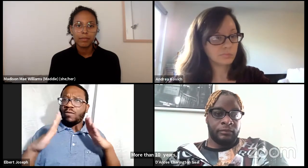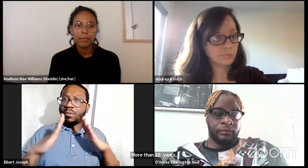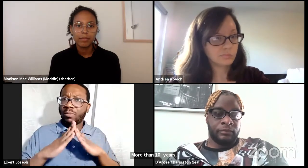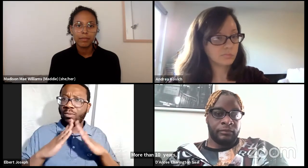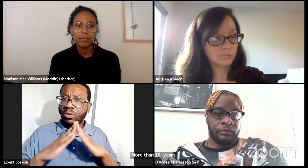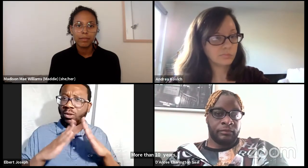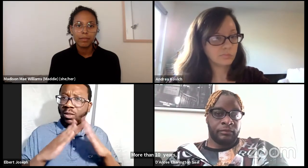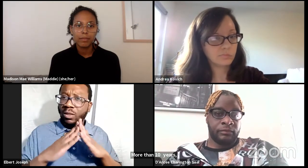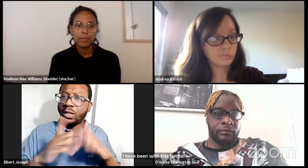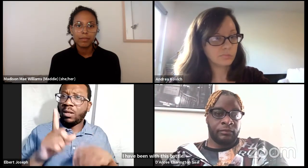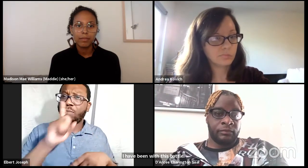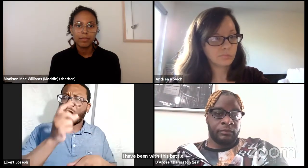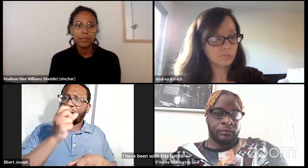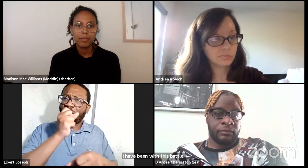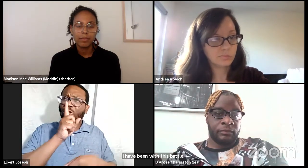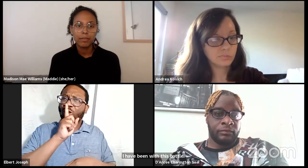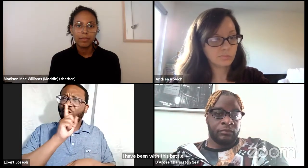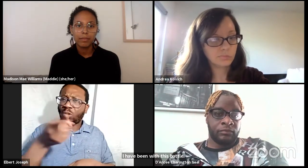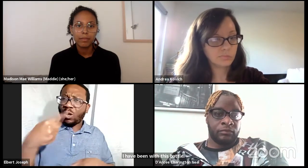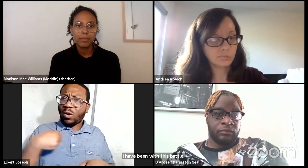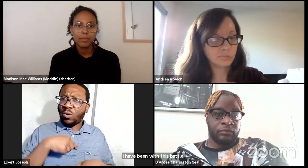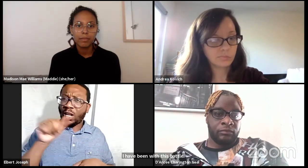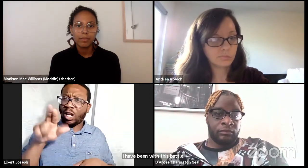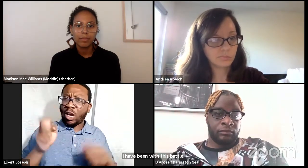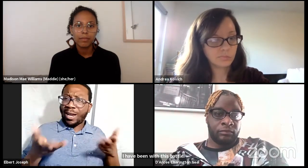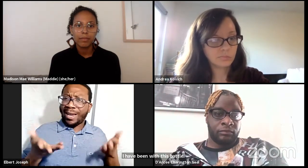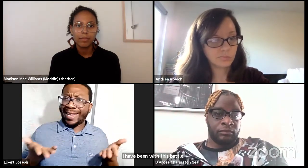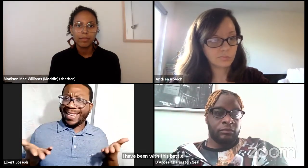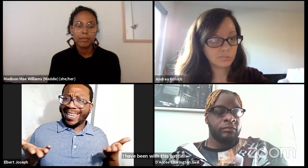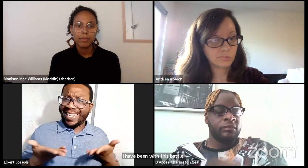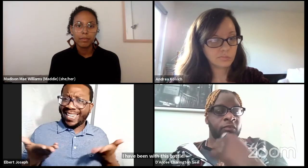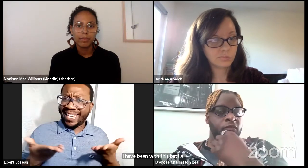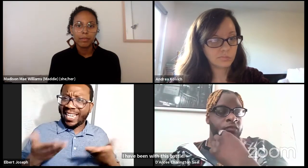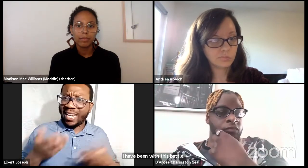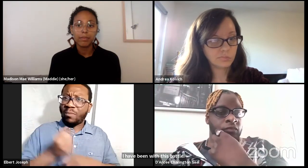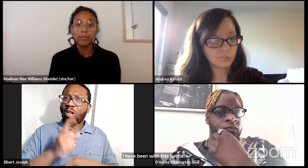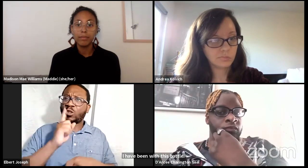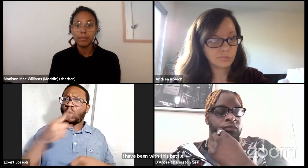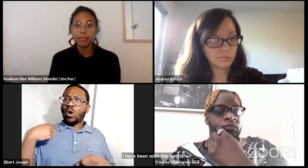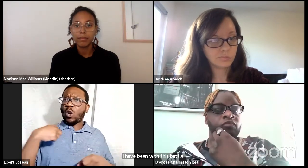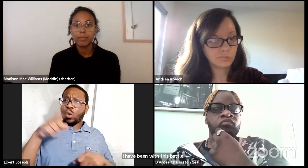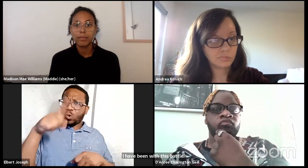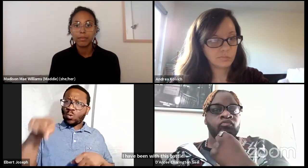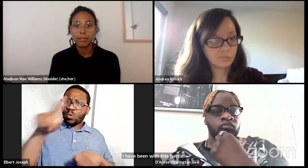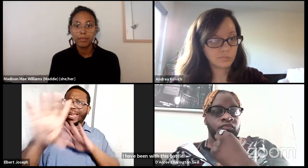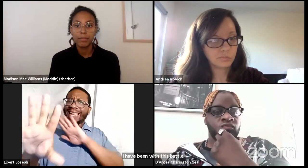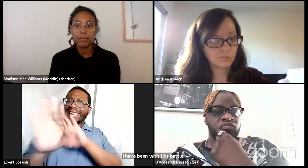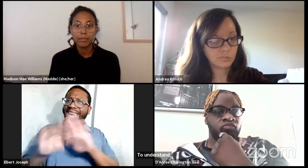To understand are we truly a part of the community? Are we actually here